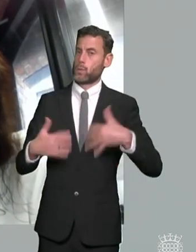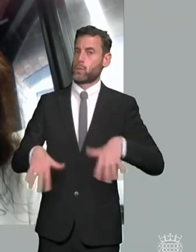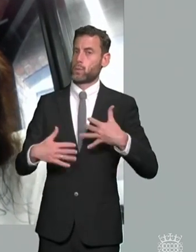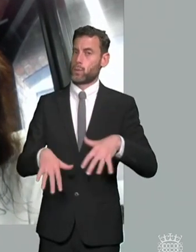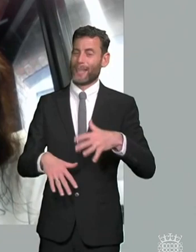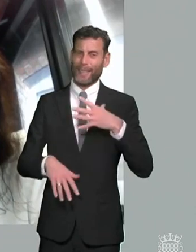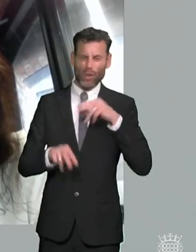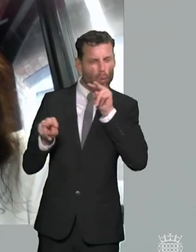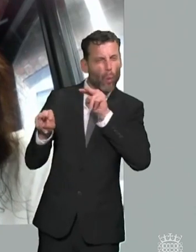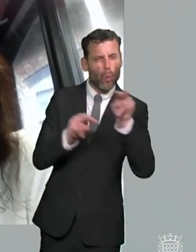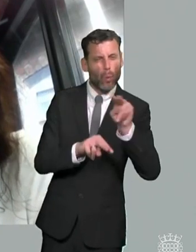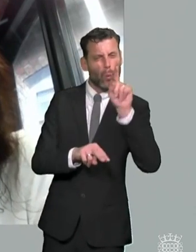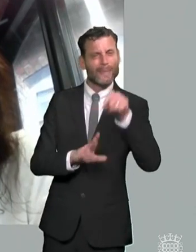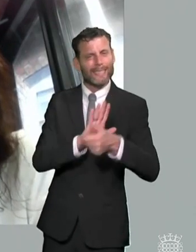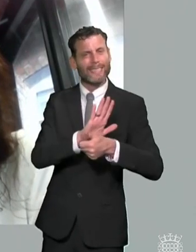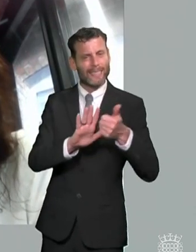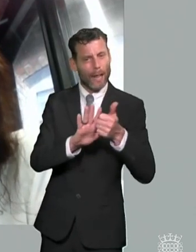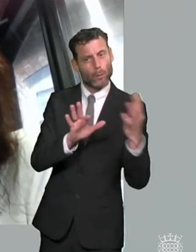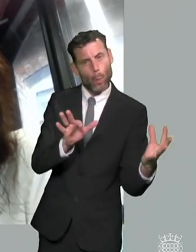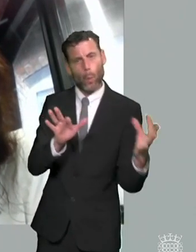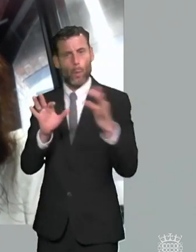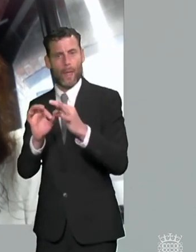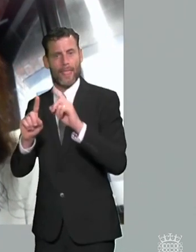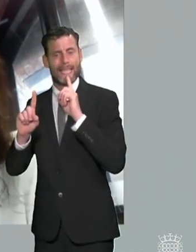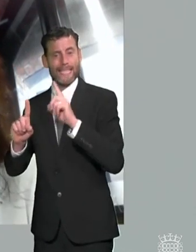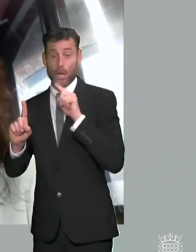because because that is a really important cohort of people that work with the sen